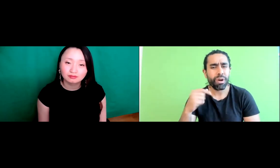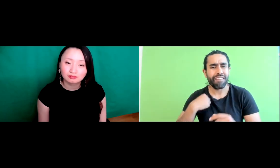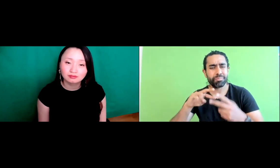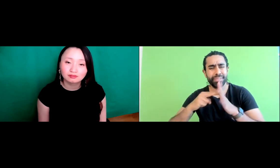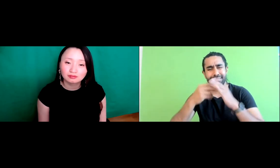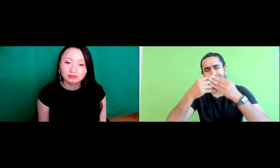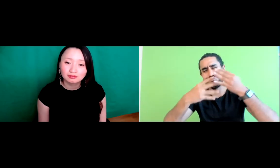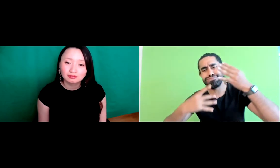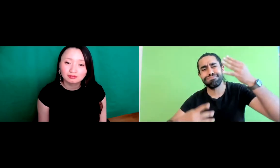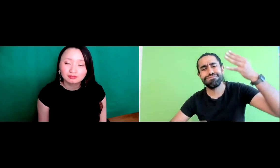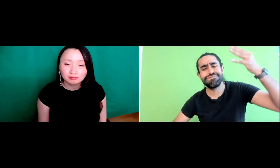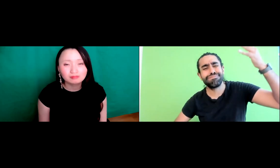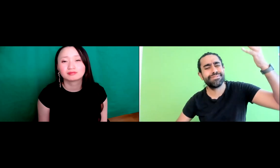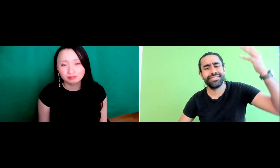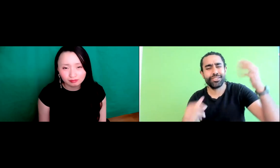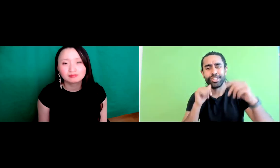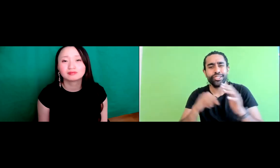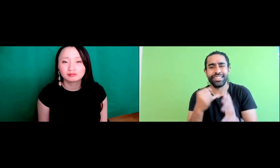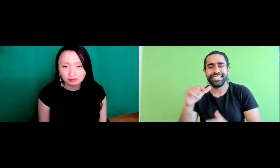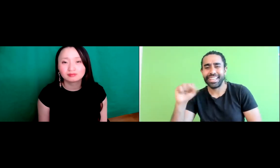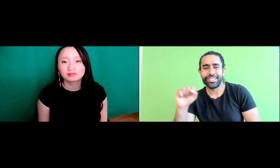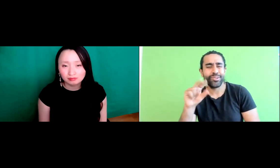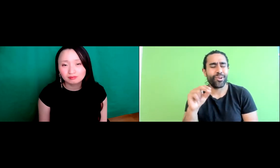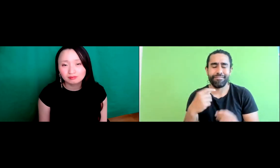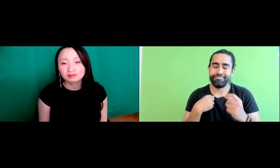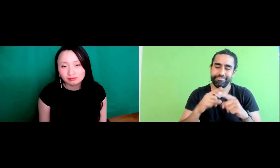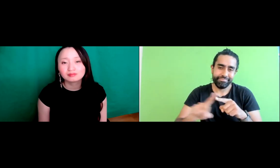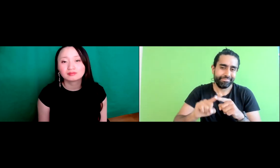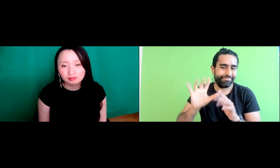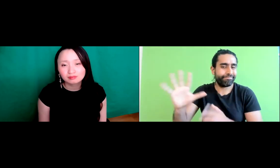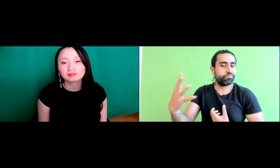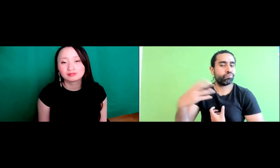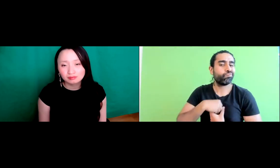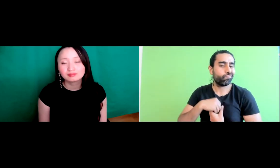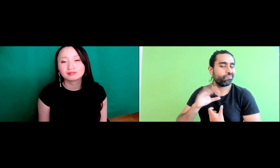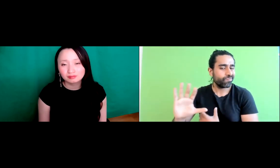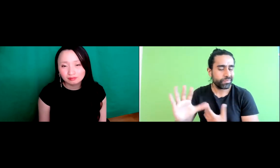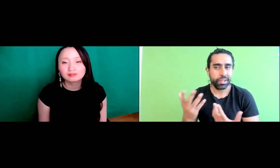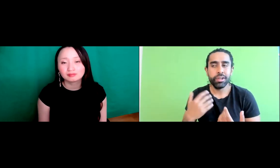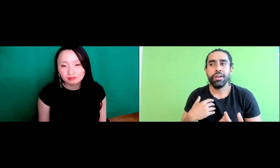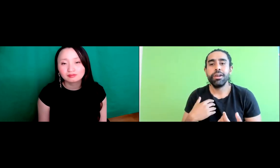how we use head movements to indicate certain communicators features, whether it's yes or